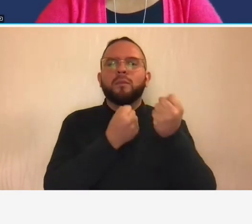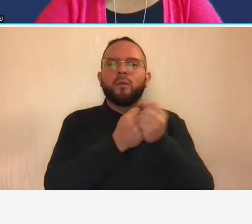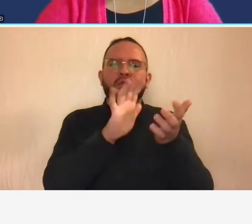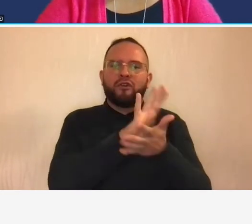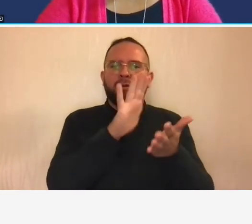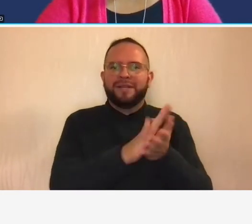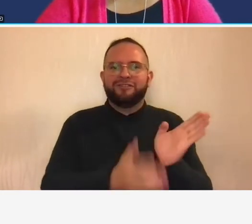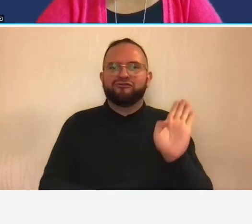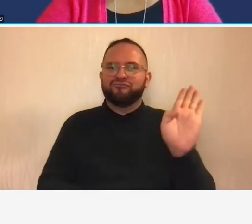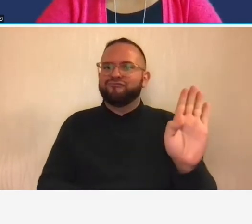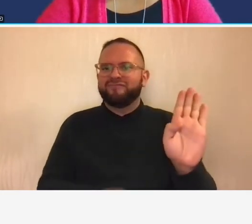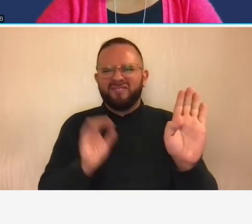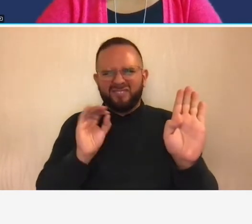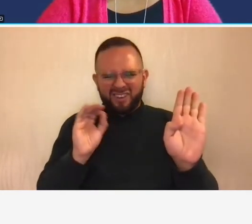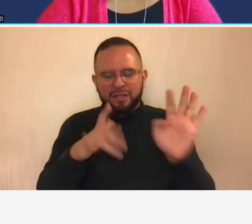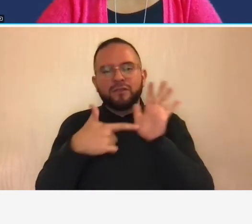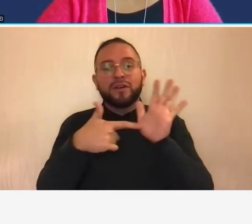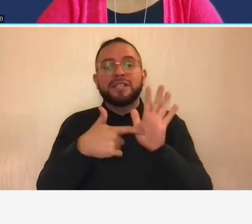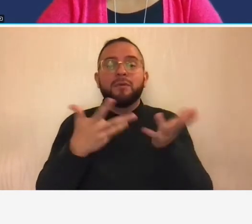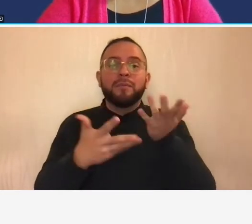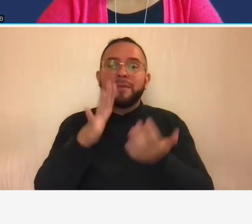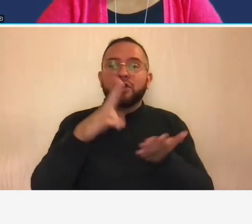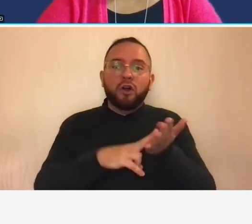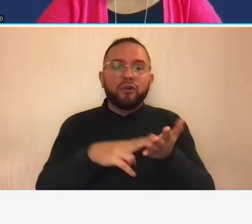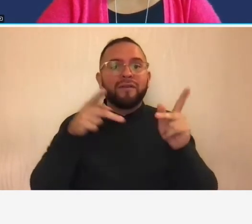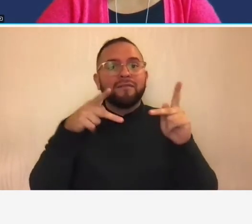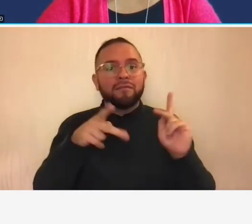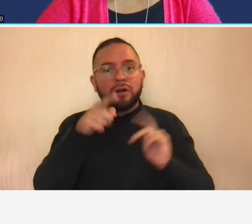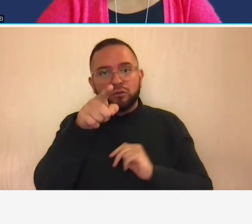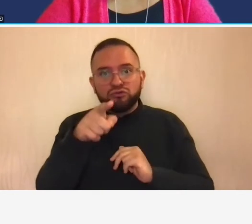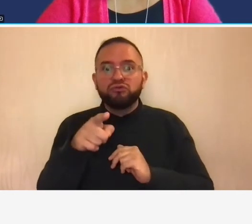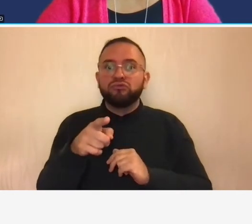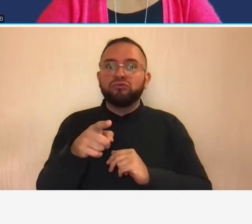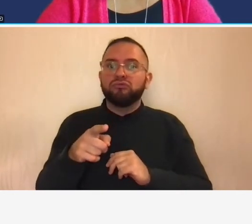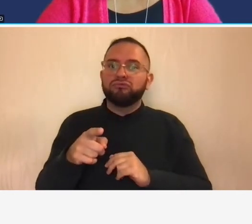so for example let's say that your contract allows for you to reimburse um to get reimbursement for